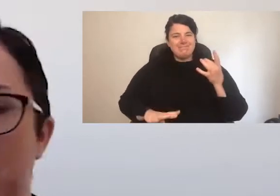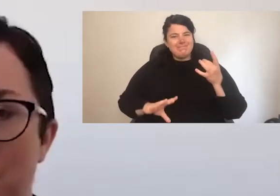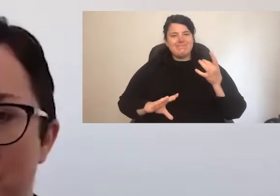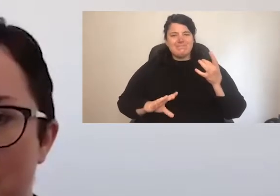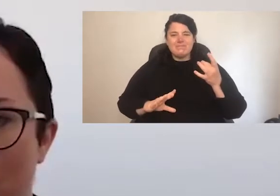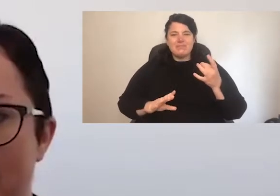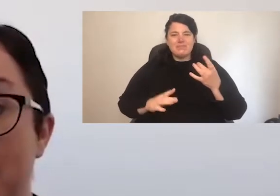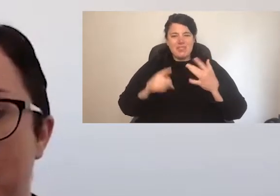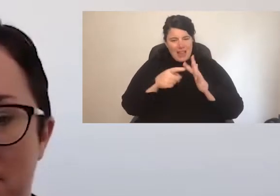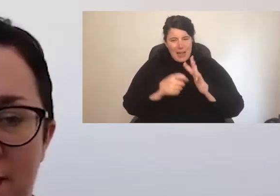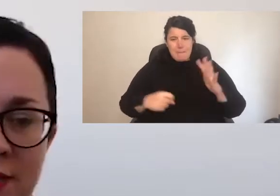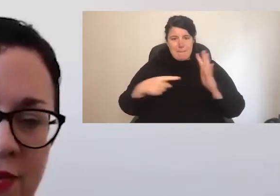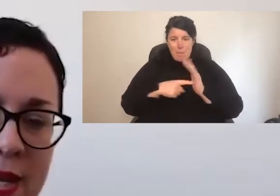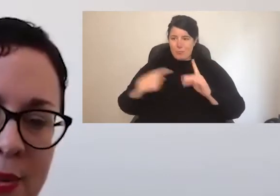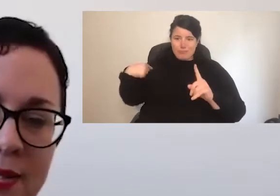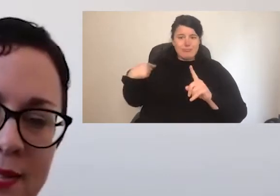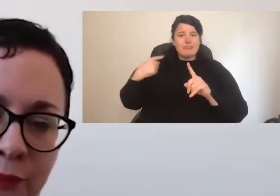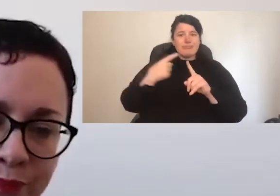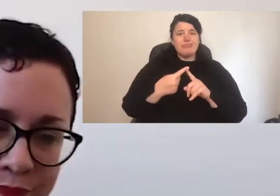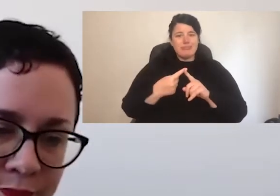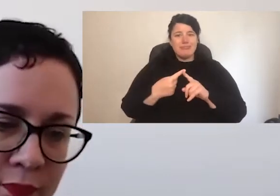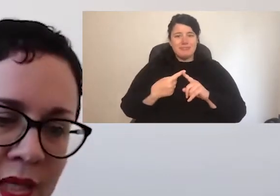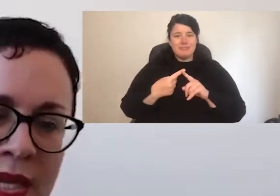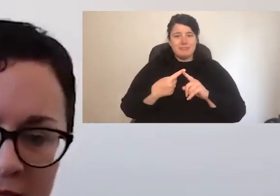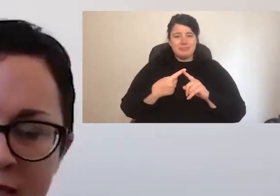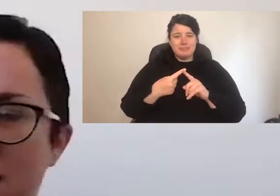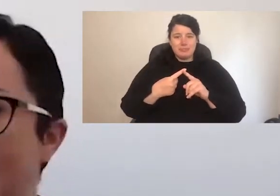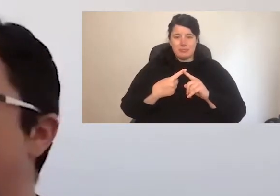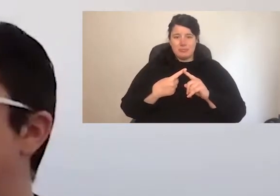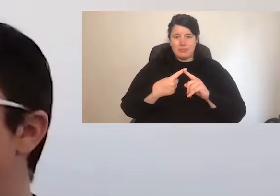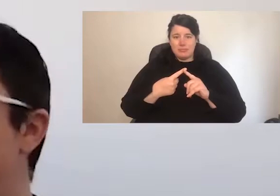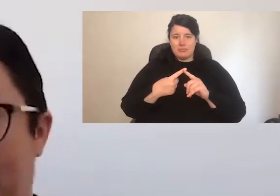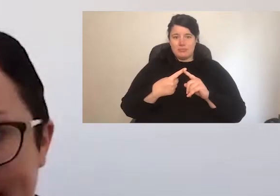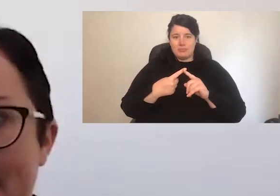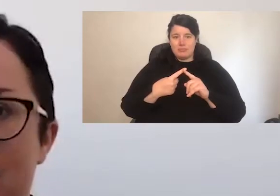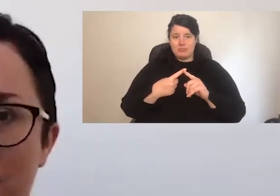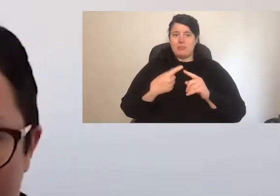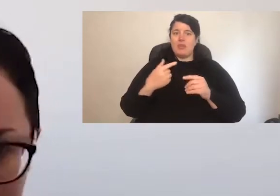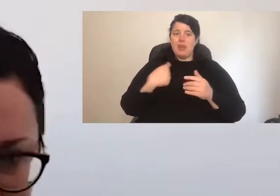important or have been in the past for keeping us connected and happy,